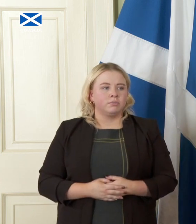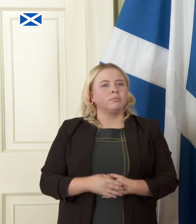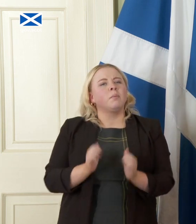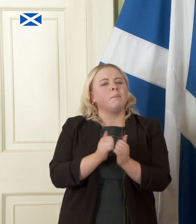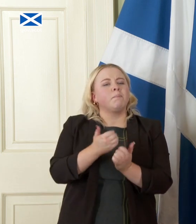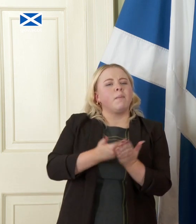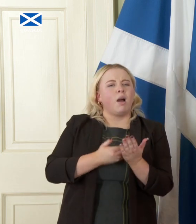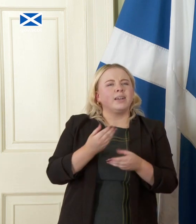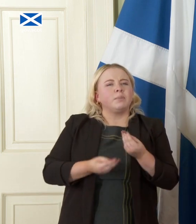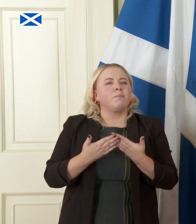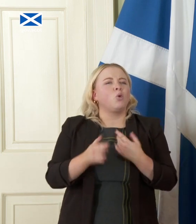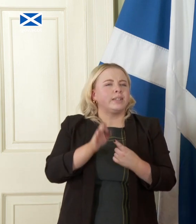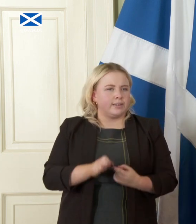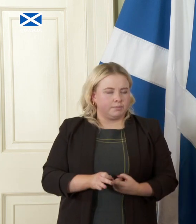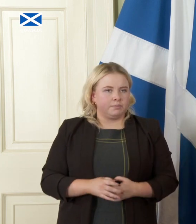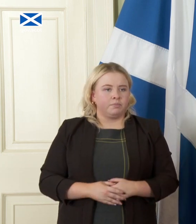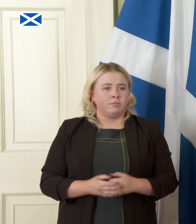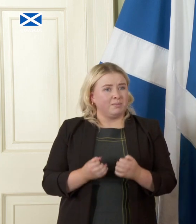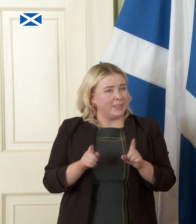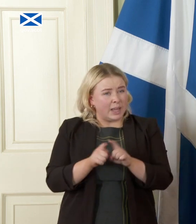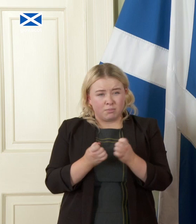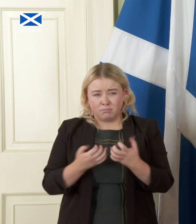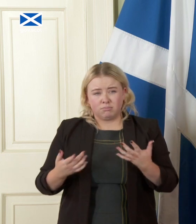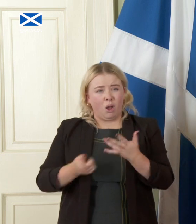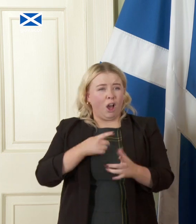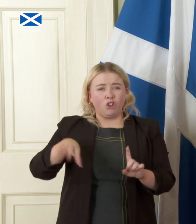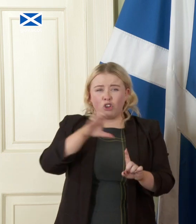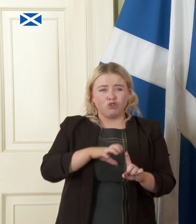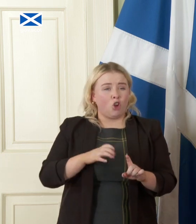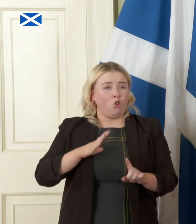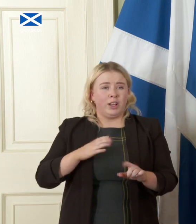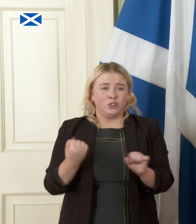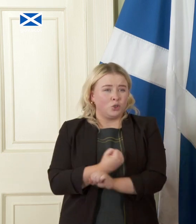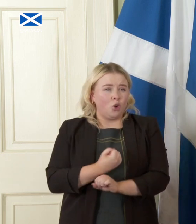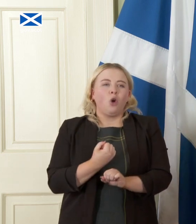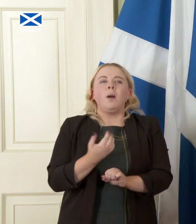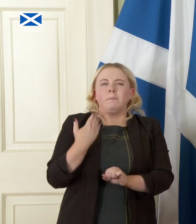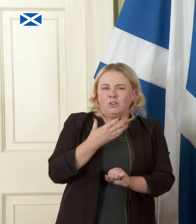we would as many other countries already do I've used the example of Norway Sweden increasingly